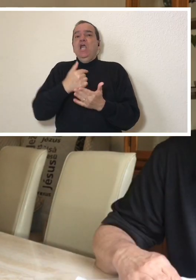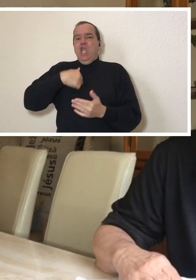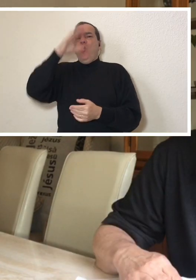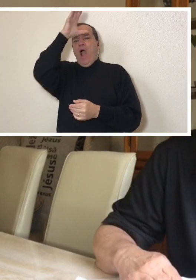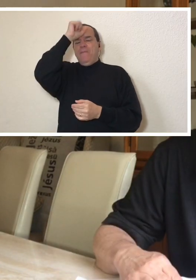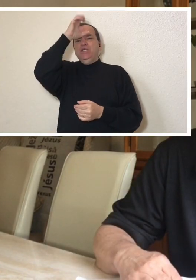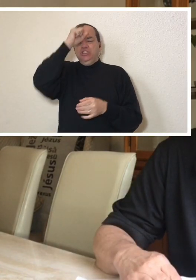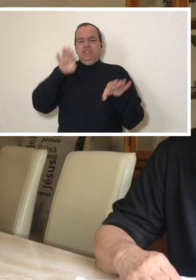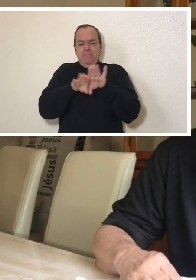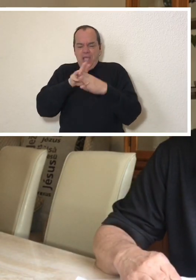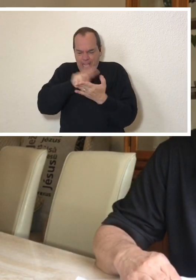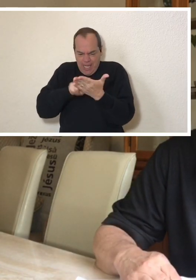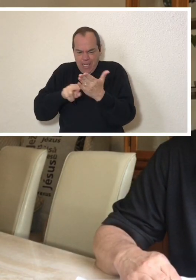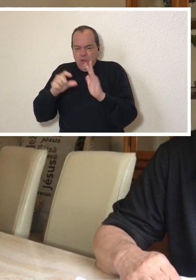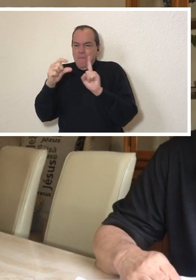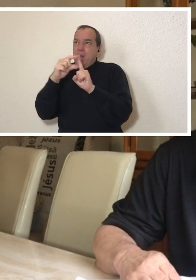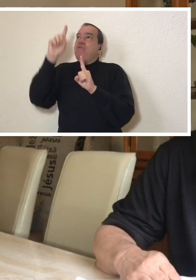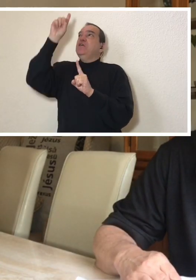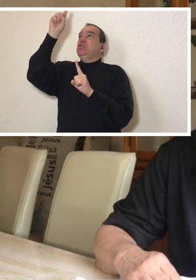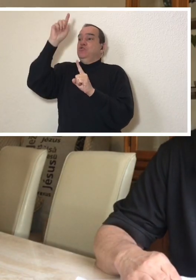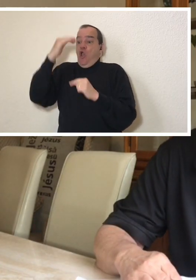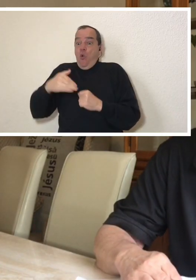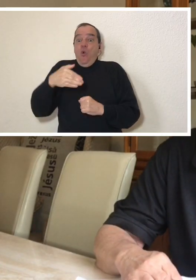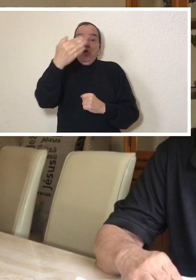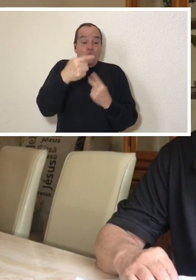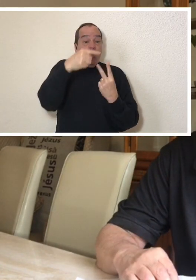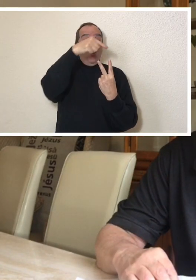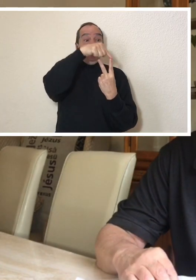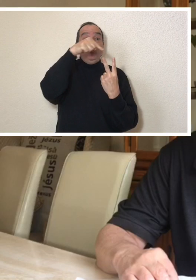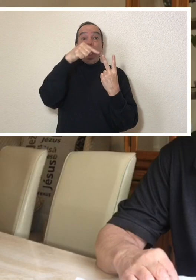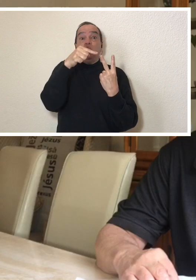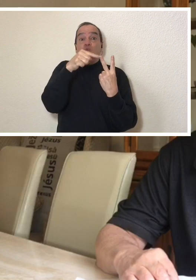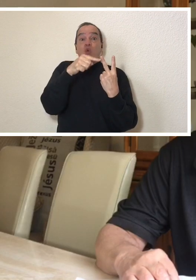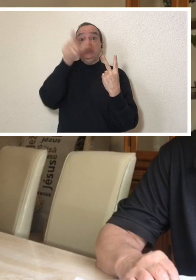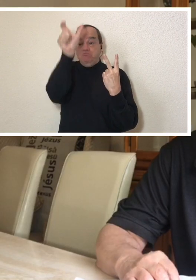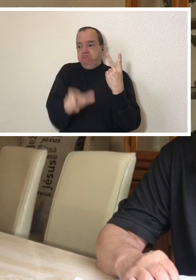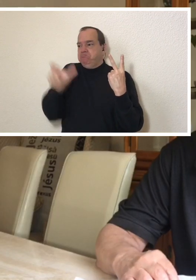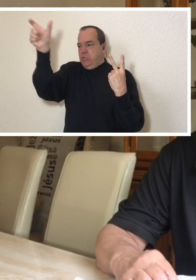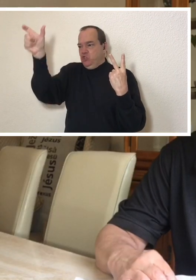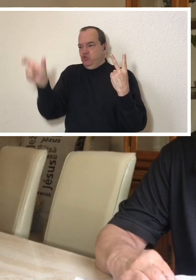Also I learned that when two here on earth agree,